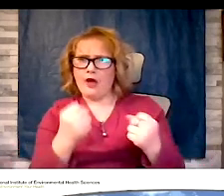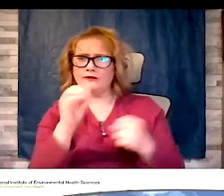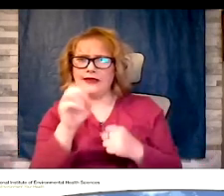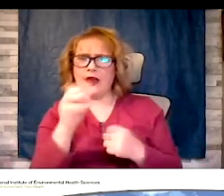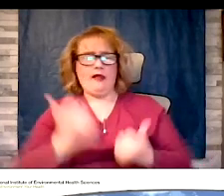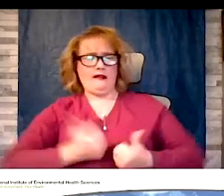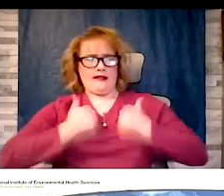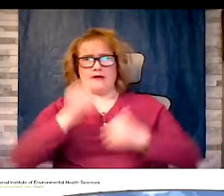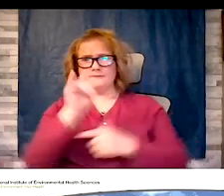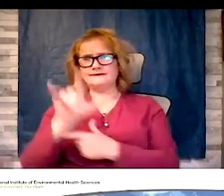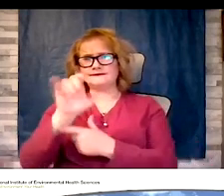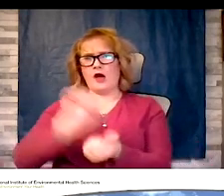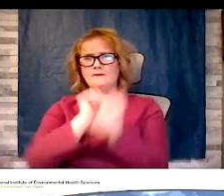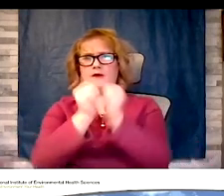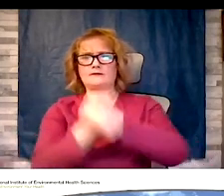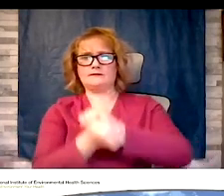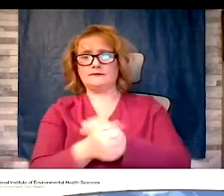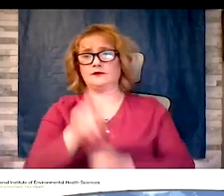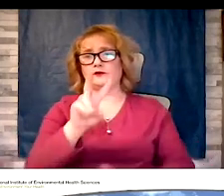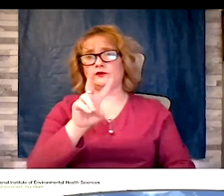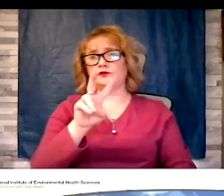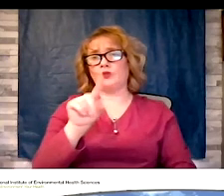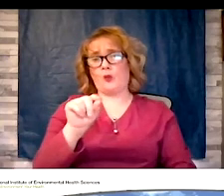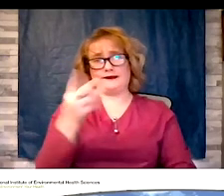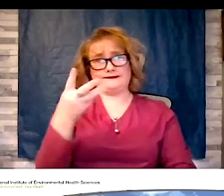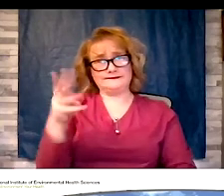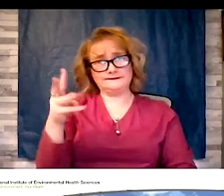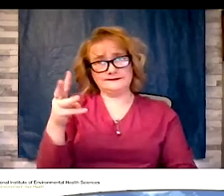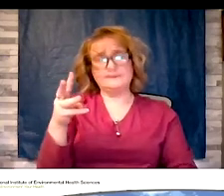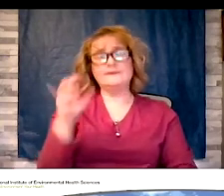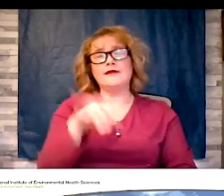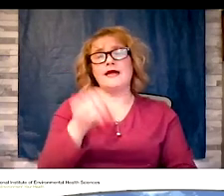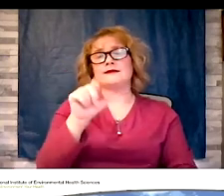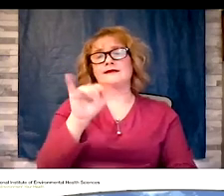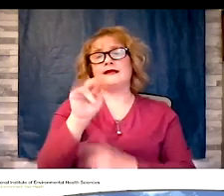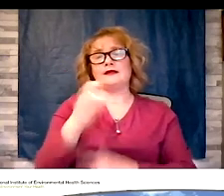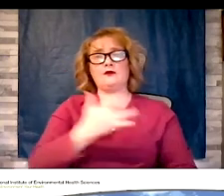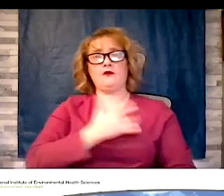In 2016, the saline heart group in Arkansas became the first and